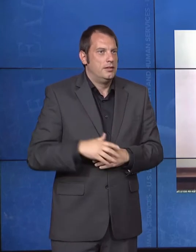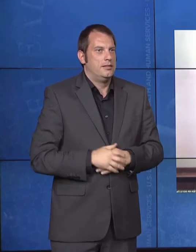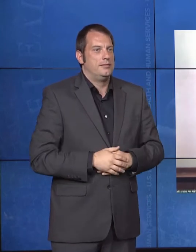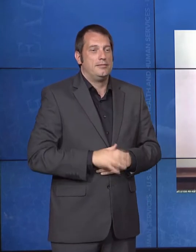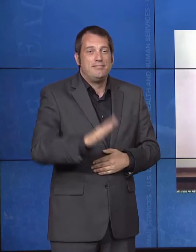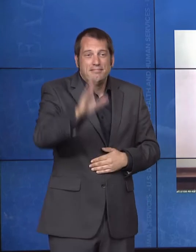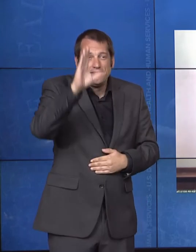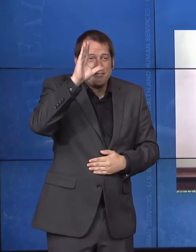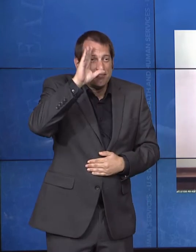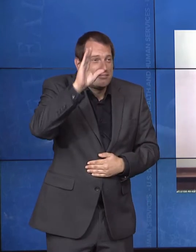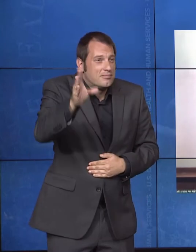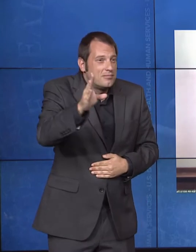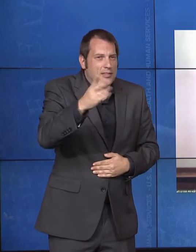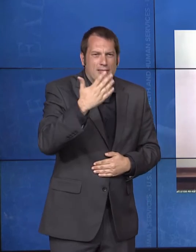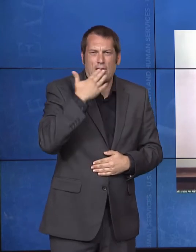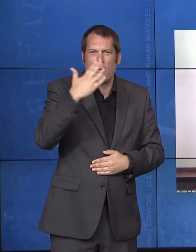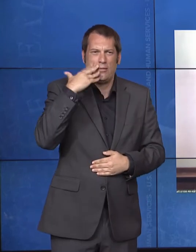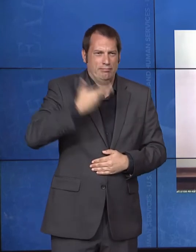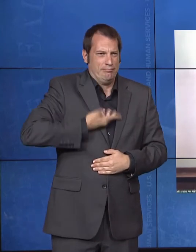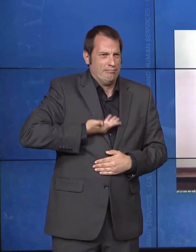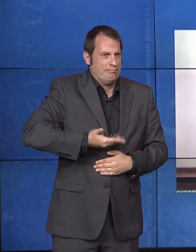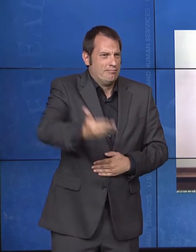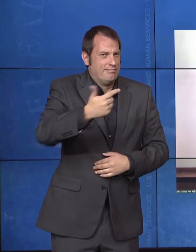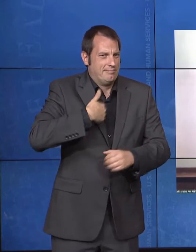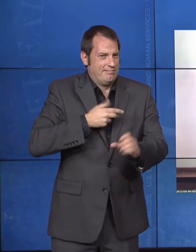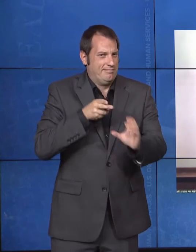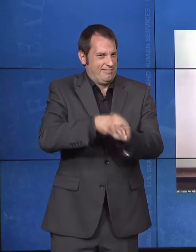of the anniversary of the Americans with Disabilities Act.